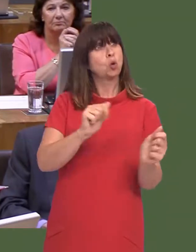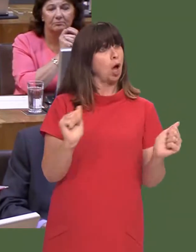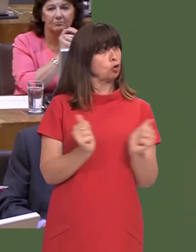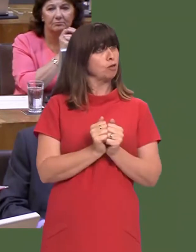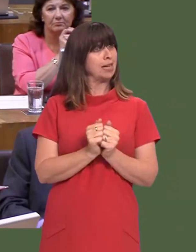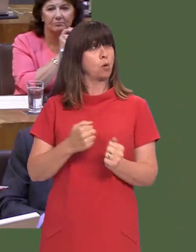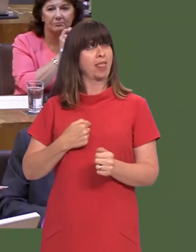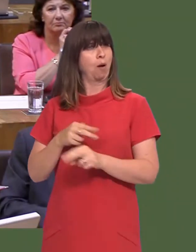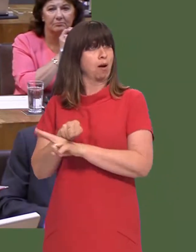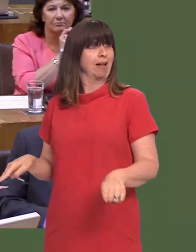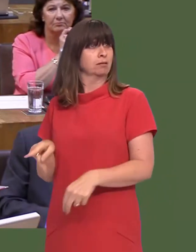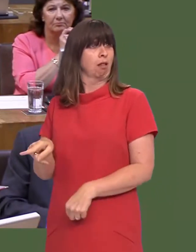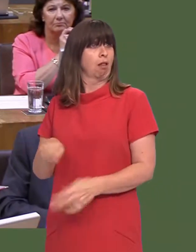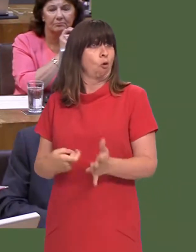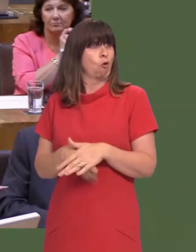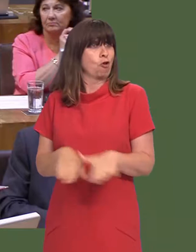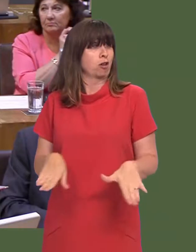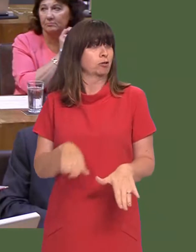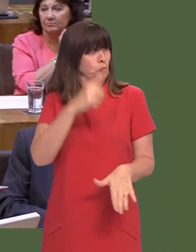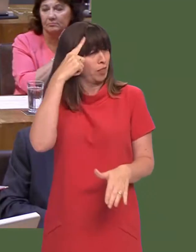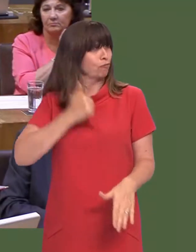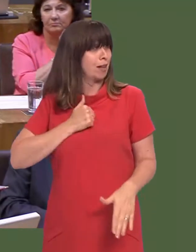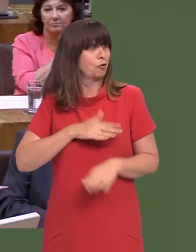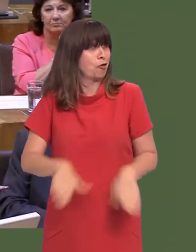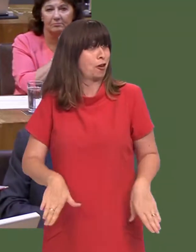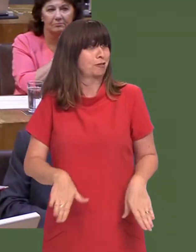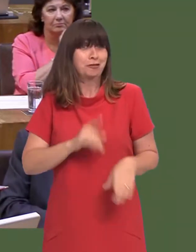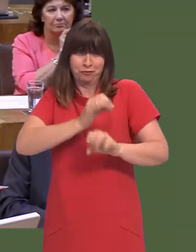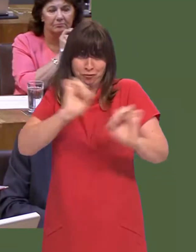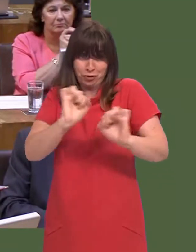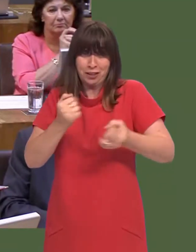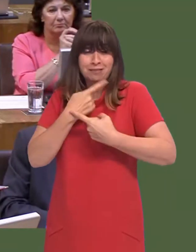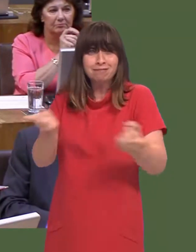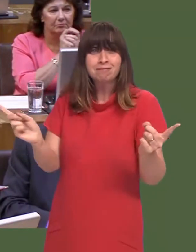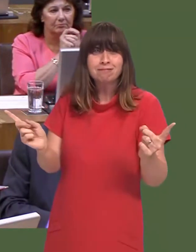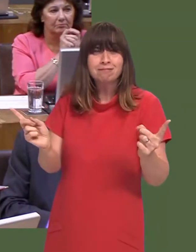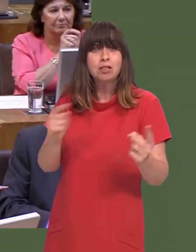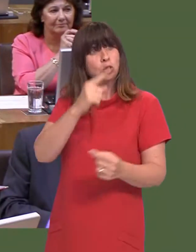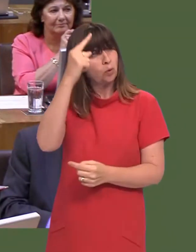decision or not. Until we know whether they agree or not, so we can assess whether they think that there